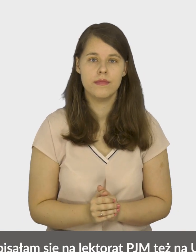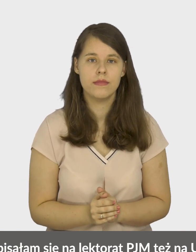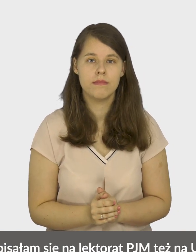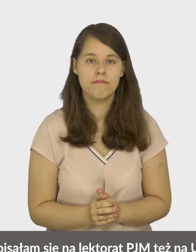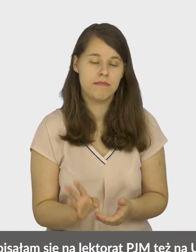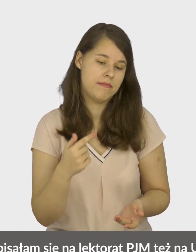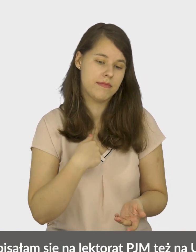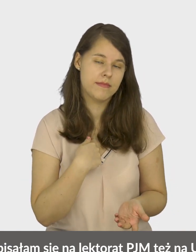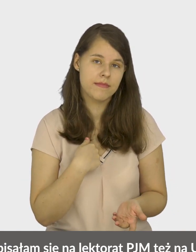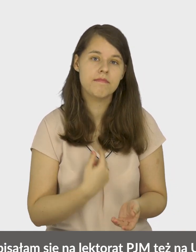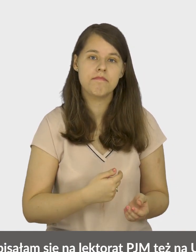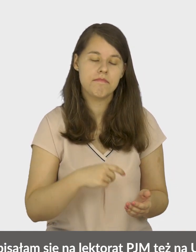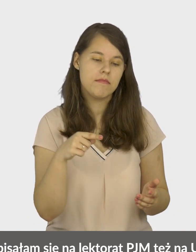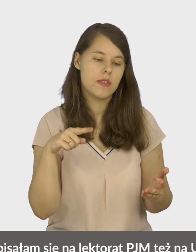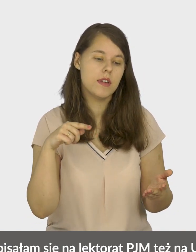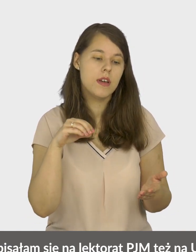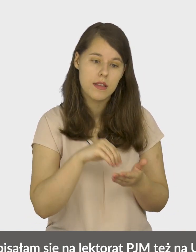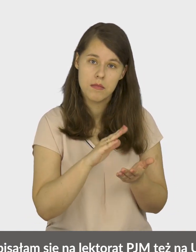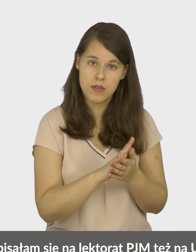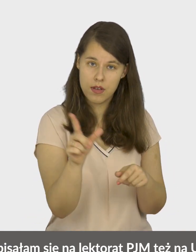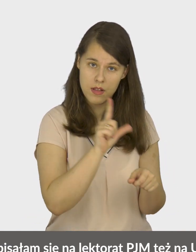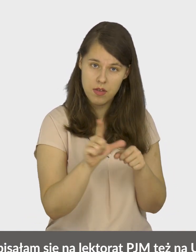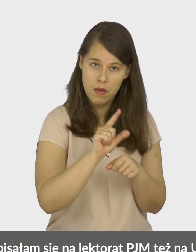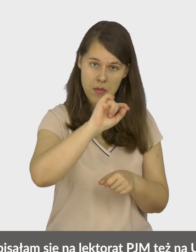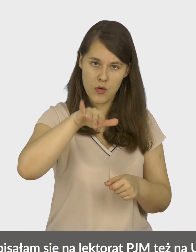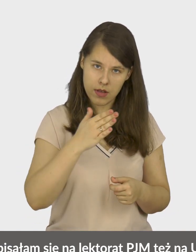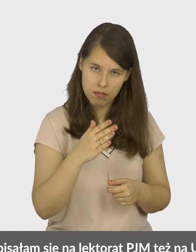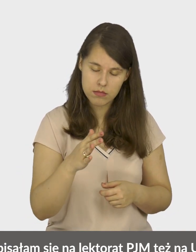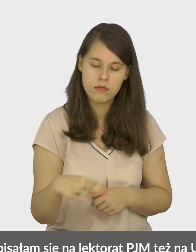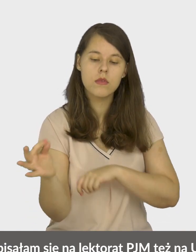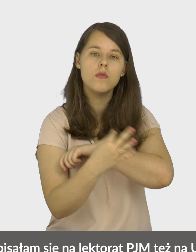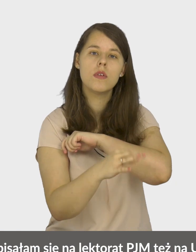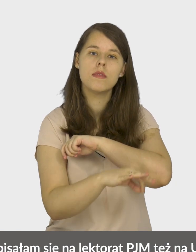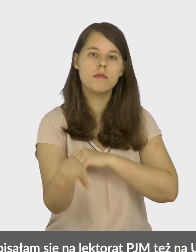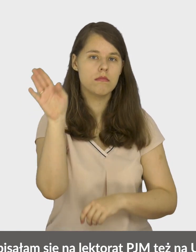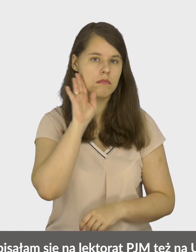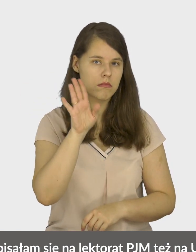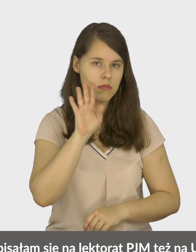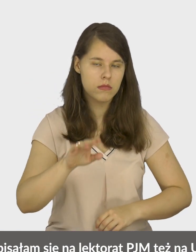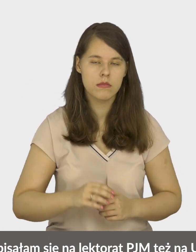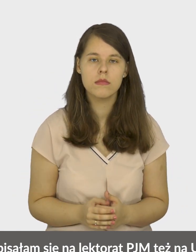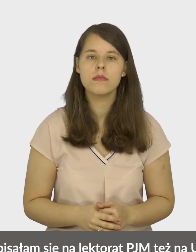And I enrolled in a Polish Sign Language (PJM) class also at the University of Warsaw.